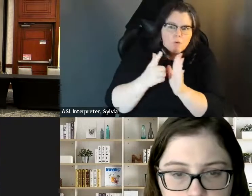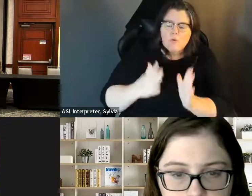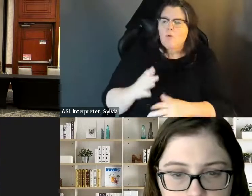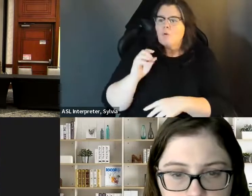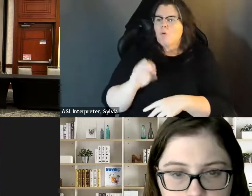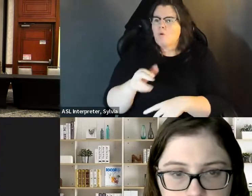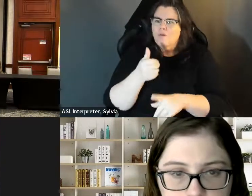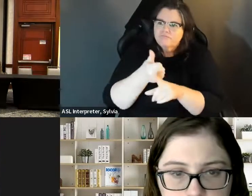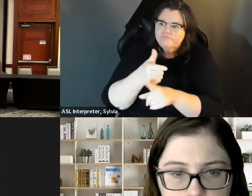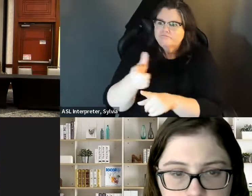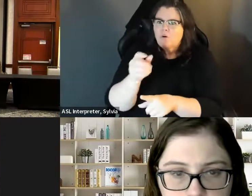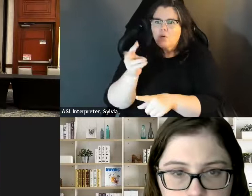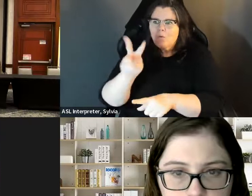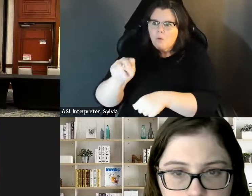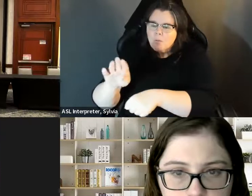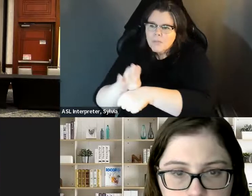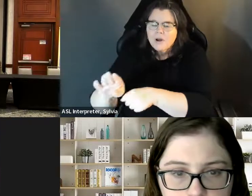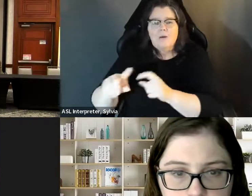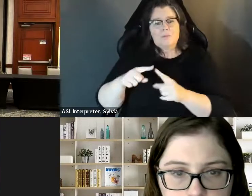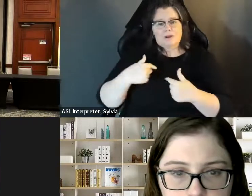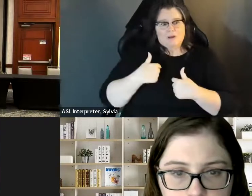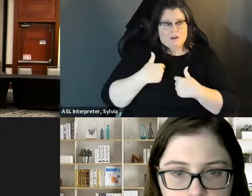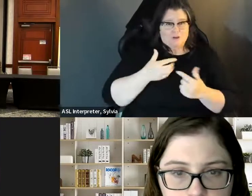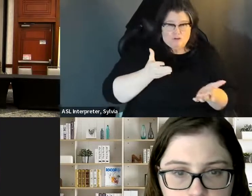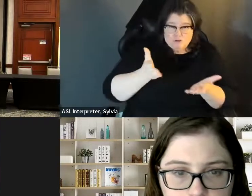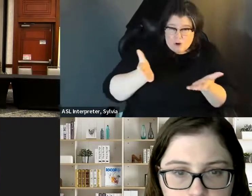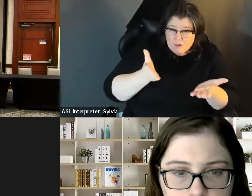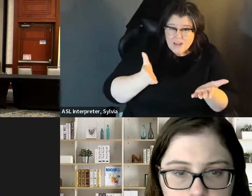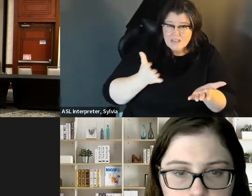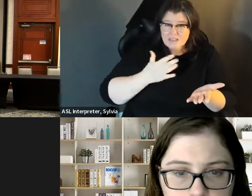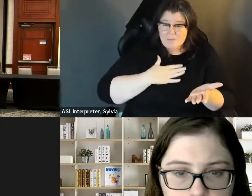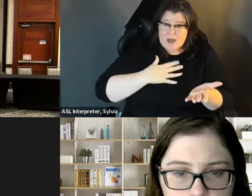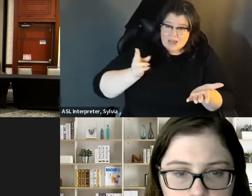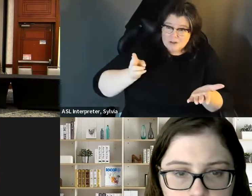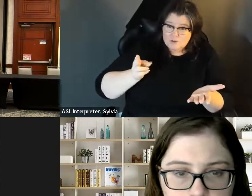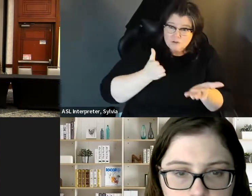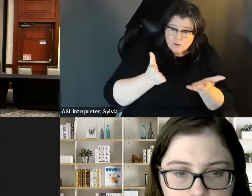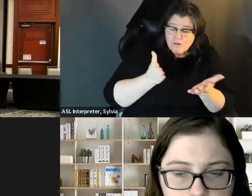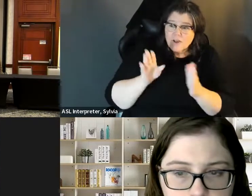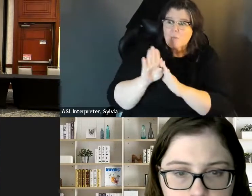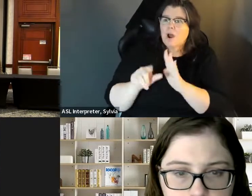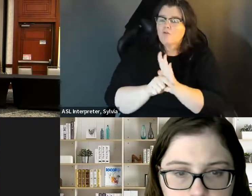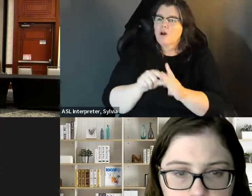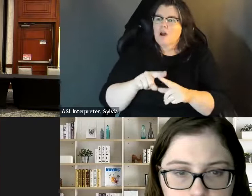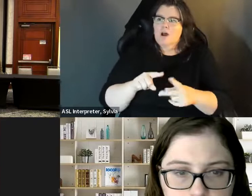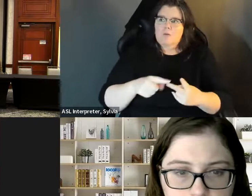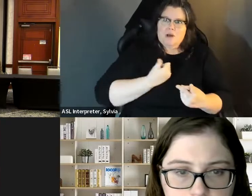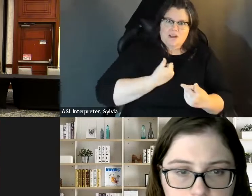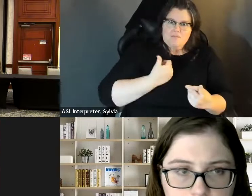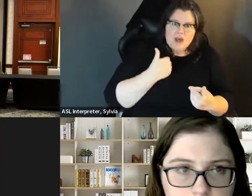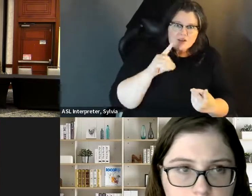businesses and/or lawyers, those are usually the ones that usually do run for office but if you do have the social